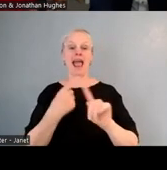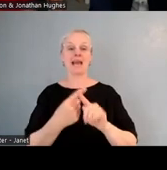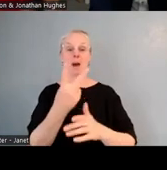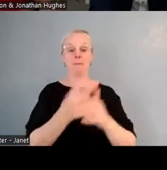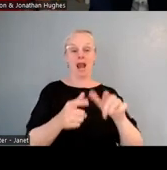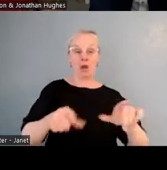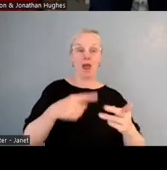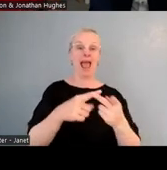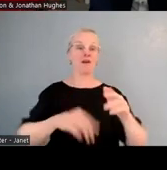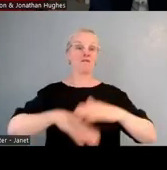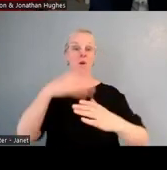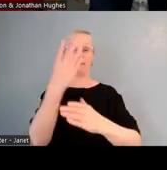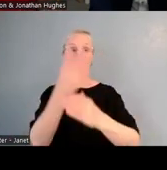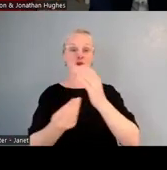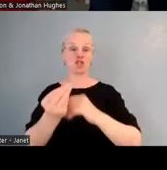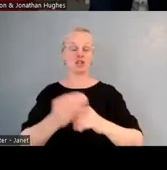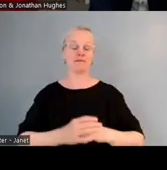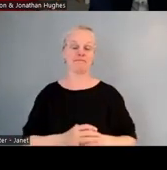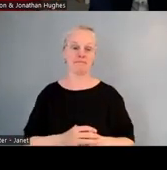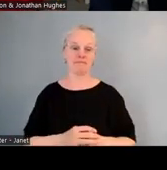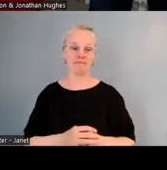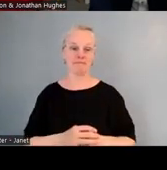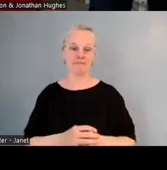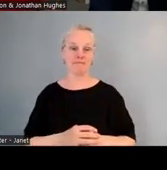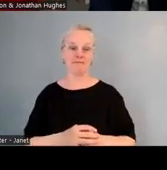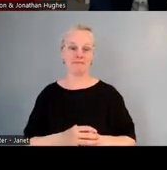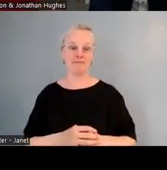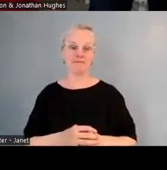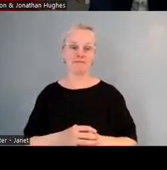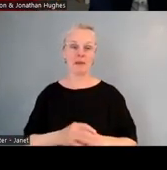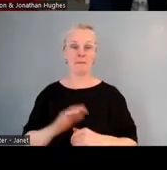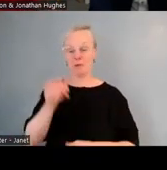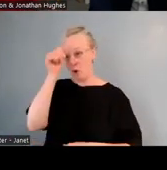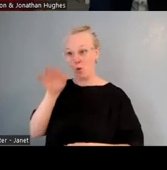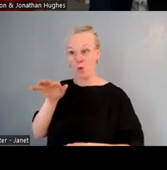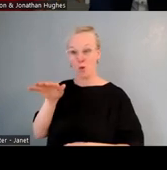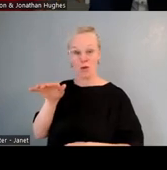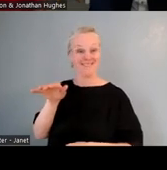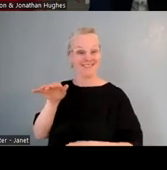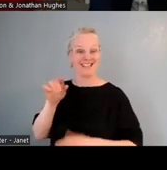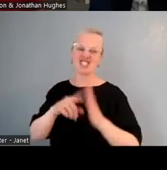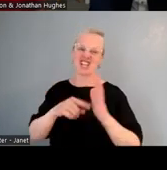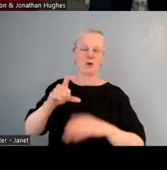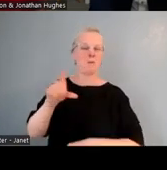Ākene pea ka mōhio ētahi o koutou ki te whaea nei, You may know Jane Cooper. Jane Cooper is another example